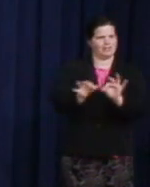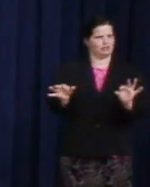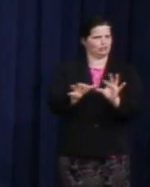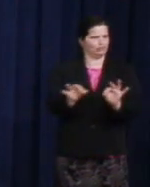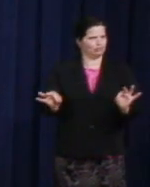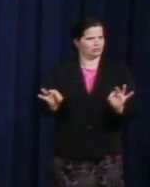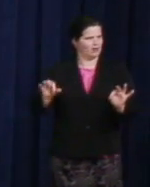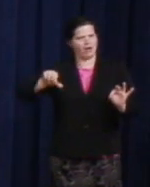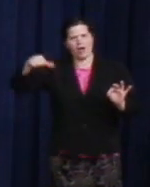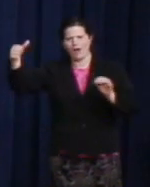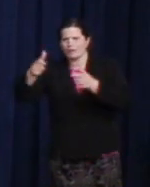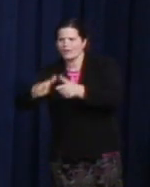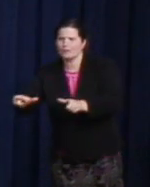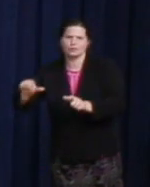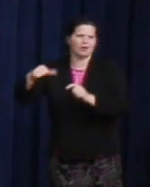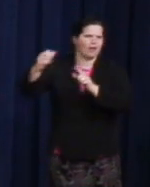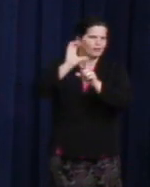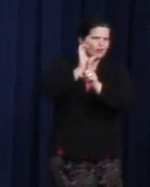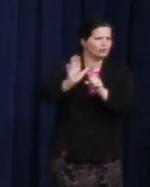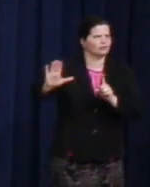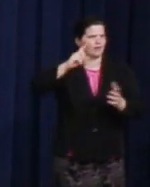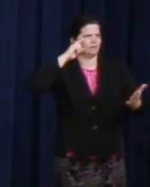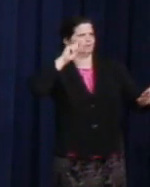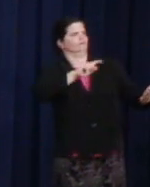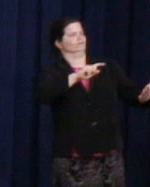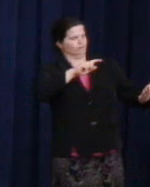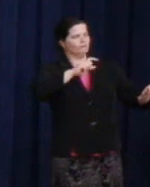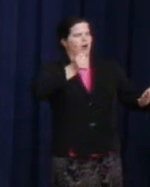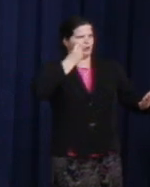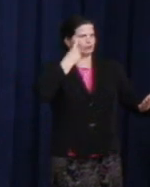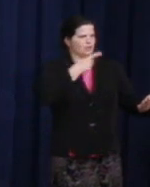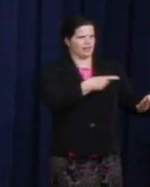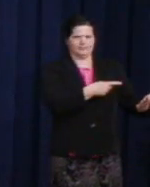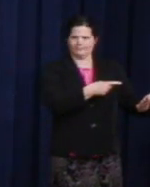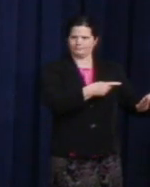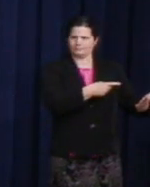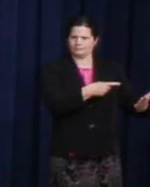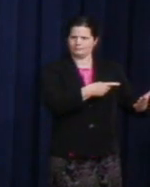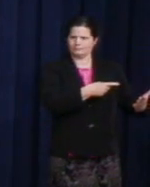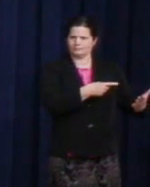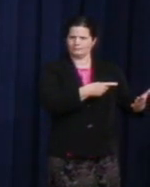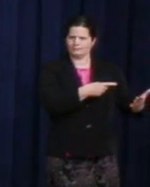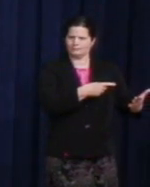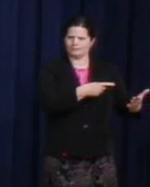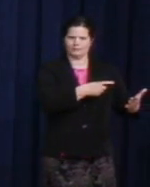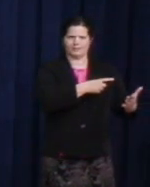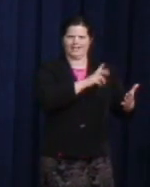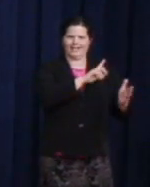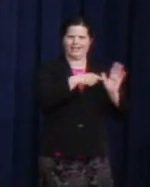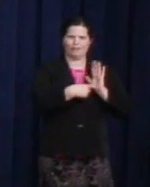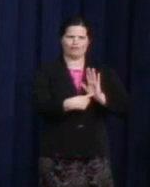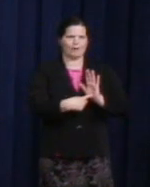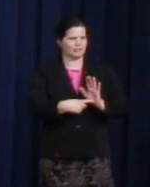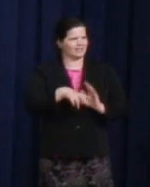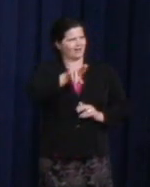My uncle today represents the "usses," his famous "usses:" you, and me, and all that